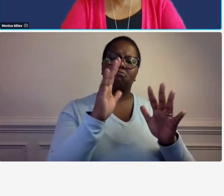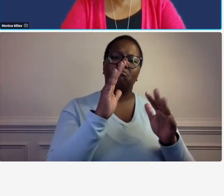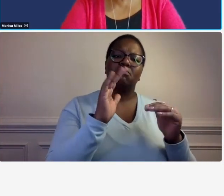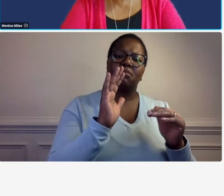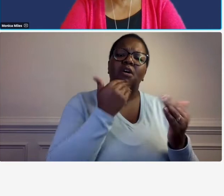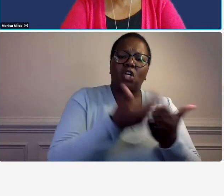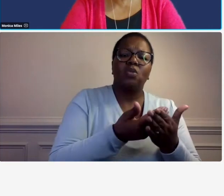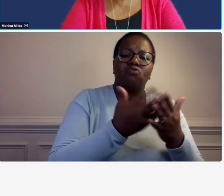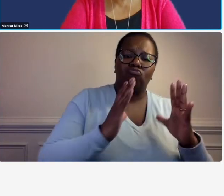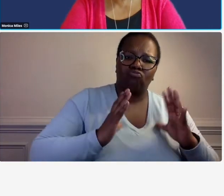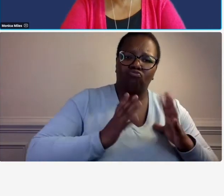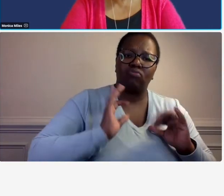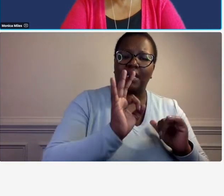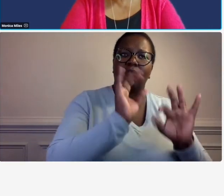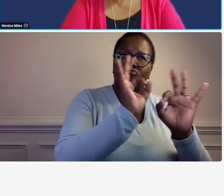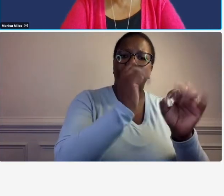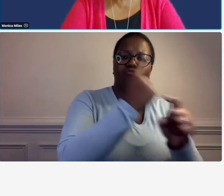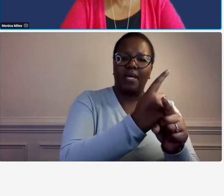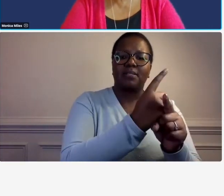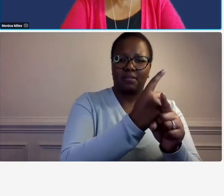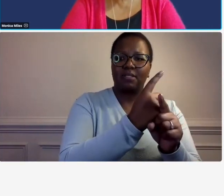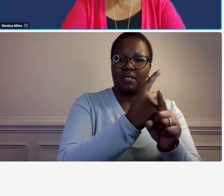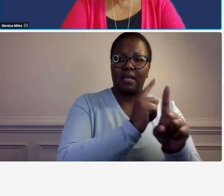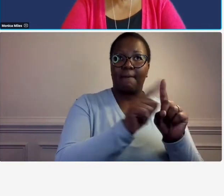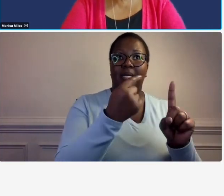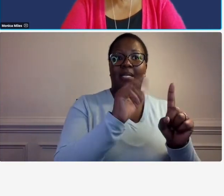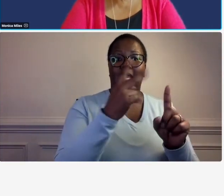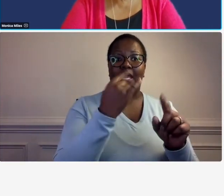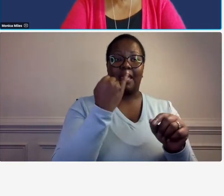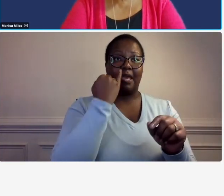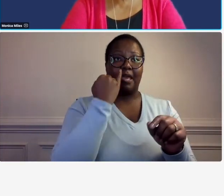accurate and you know in most cases if you use a reputable company but the one thing that you